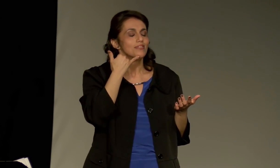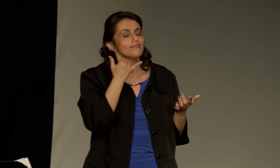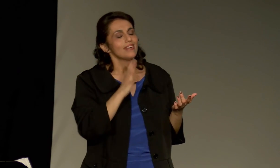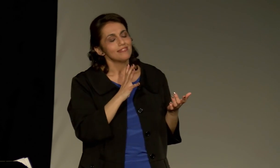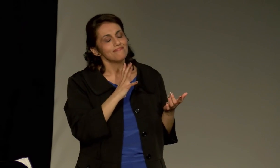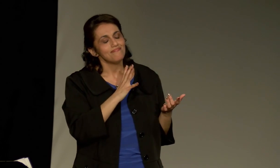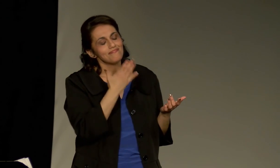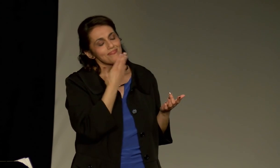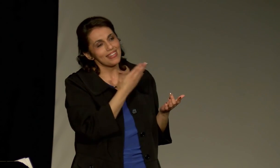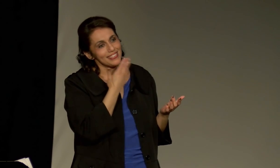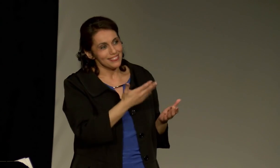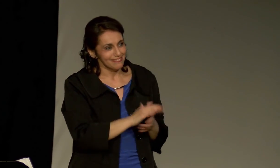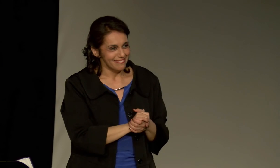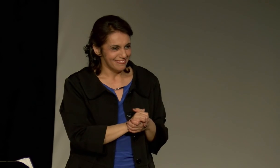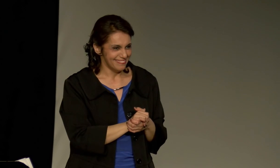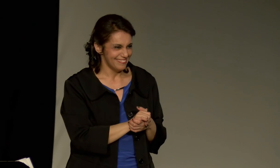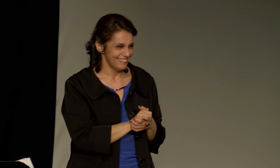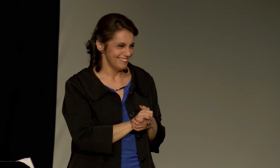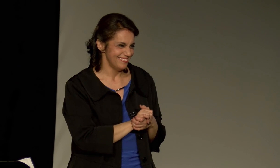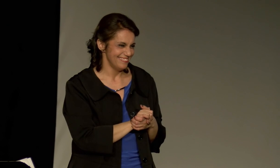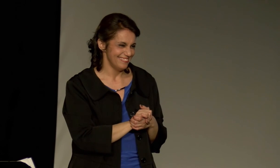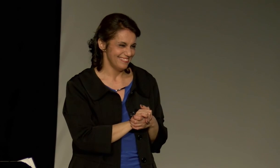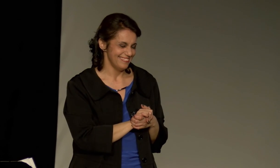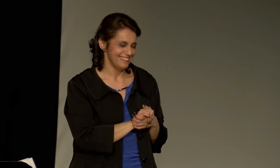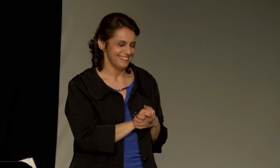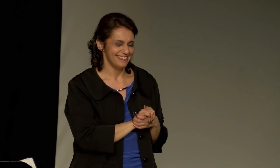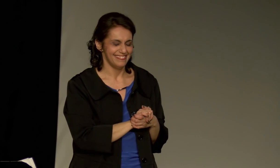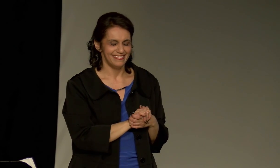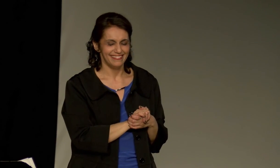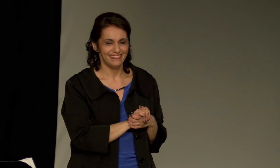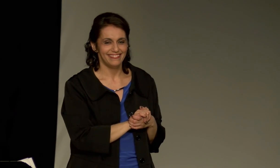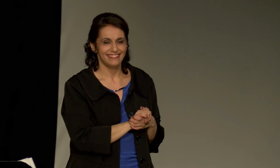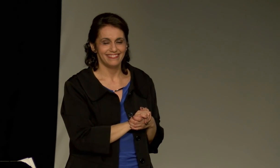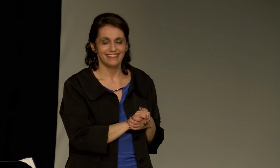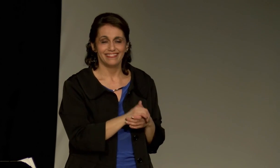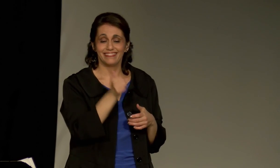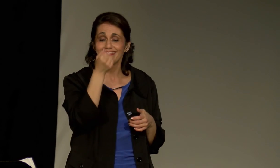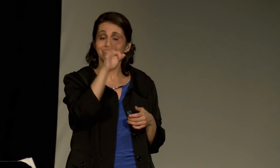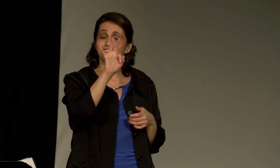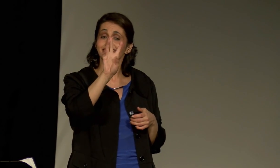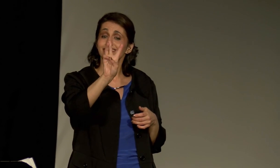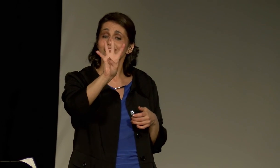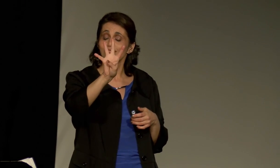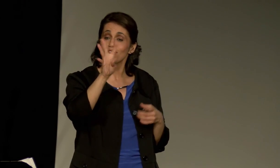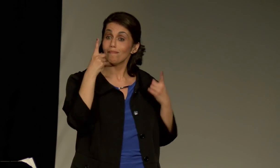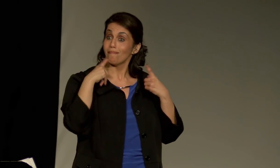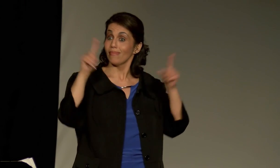So, the fact that the phone was invented, I am very grateful for.